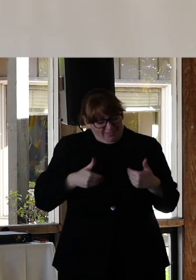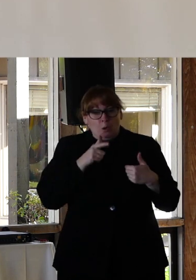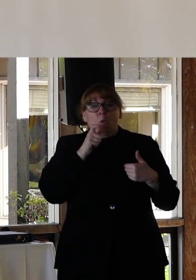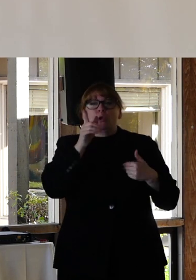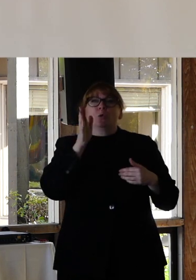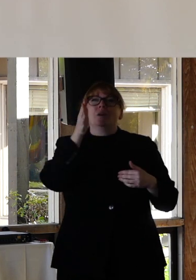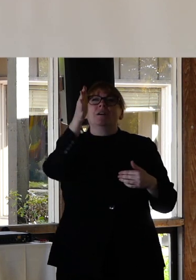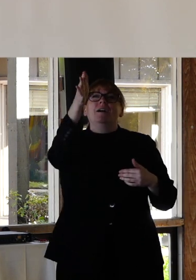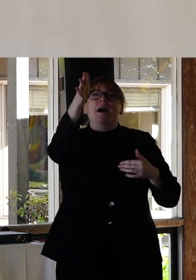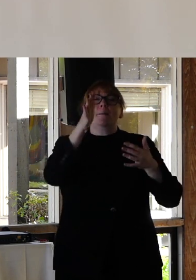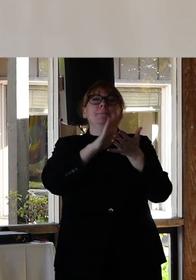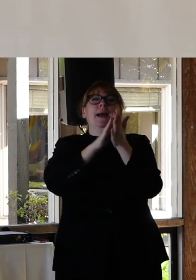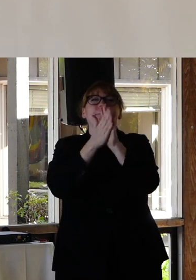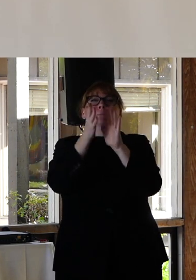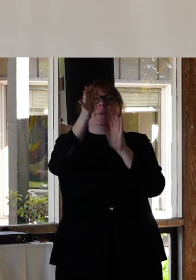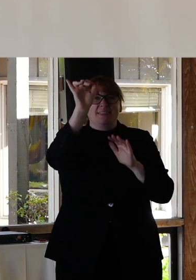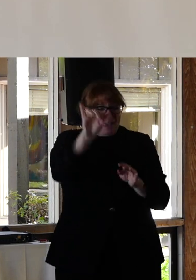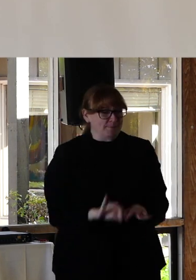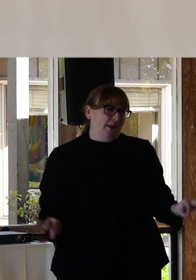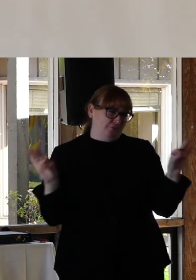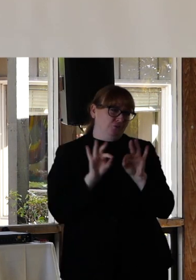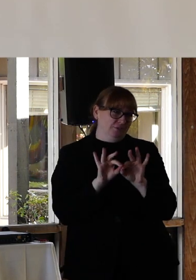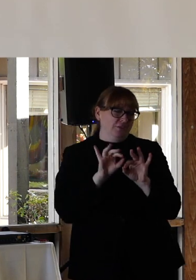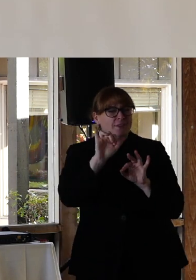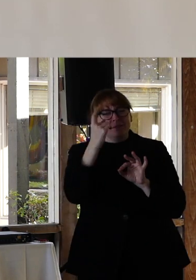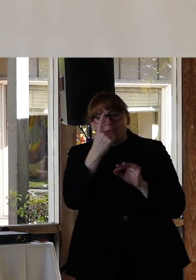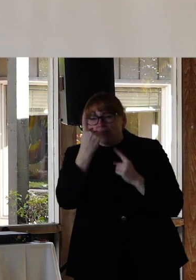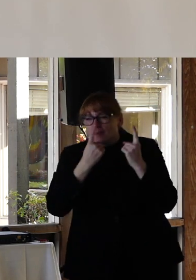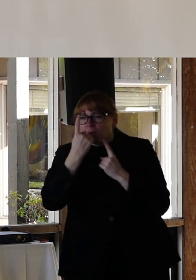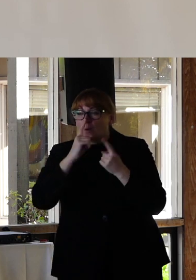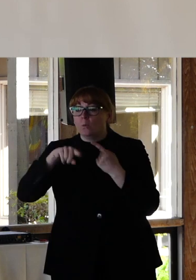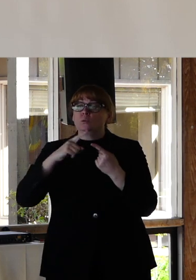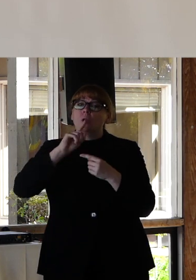to be, And that is what matters. And that is something to think about when